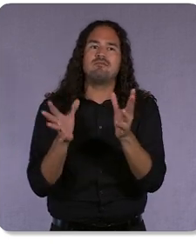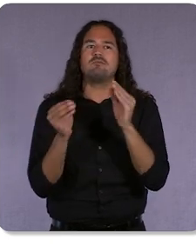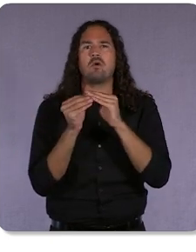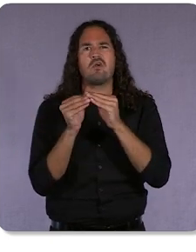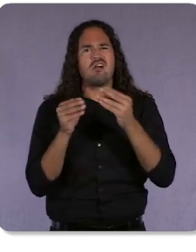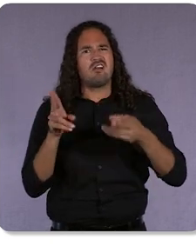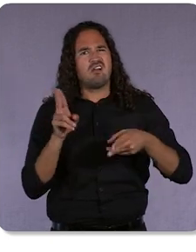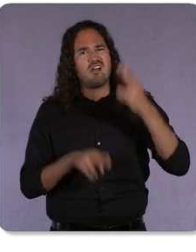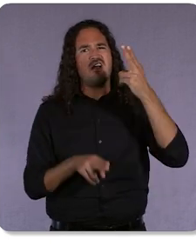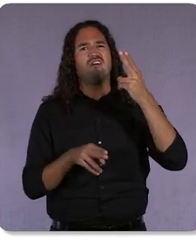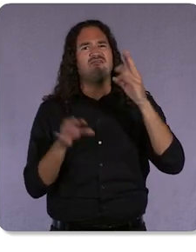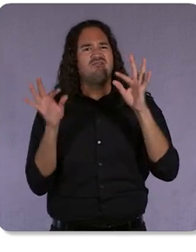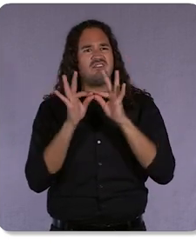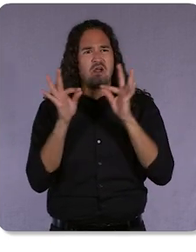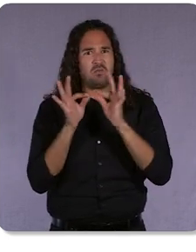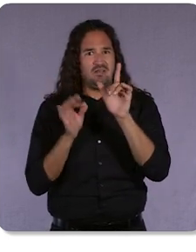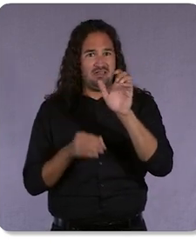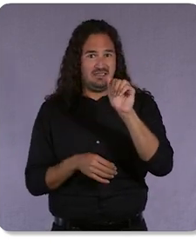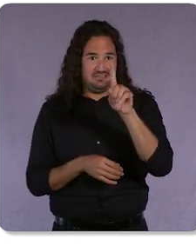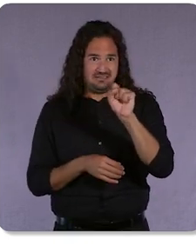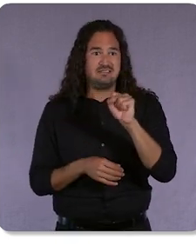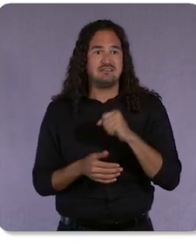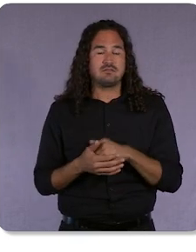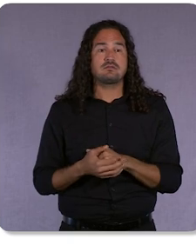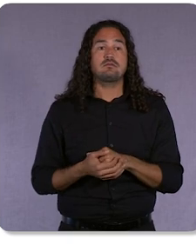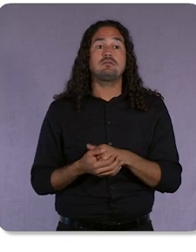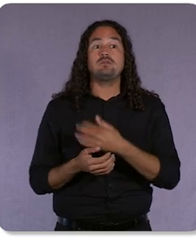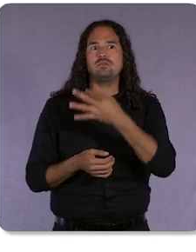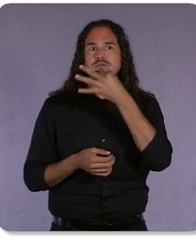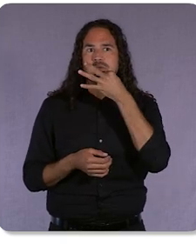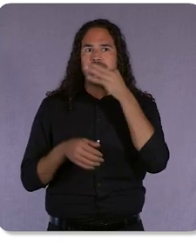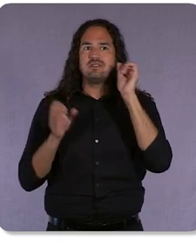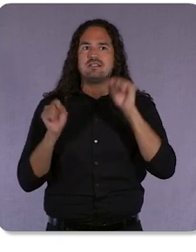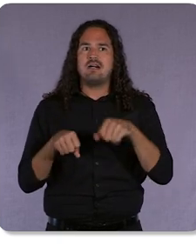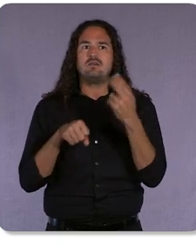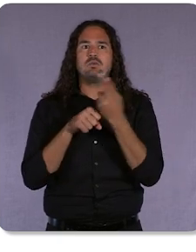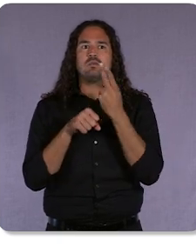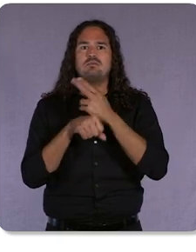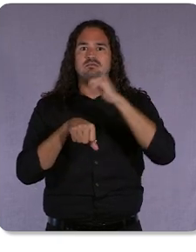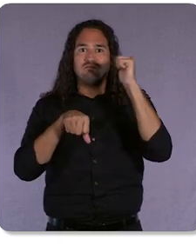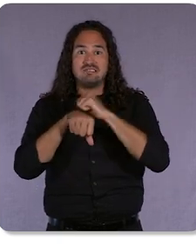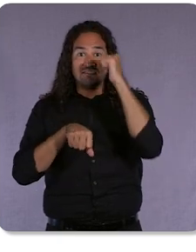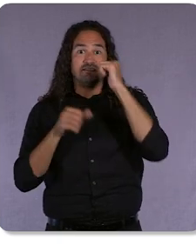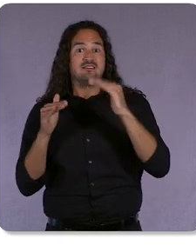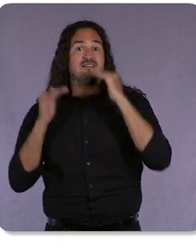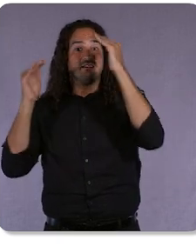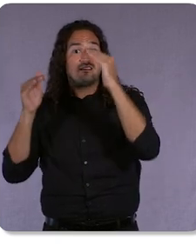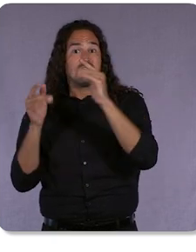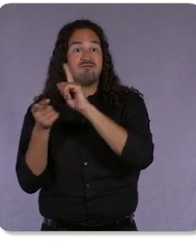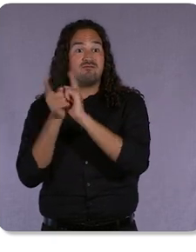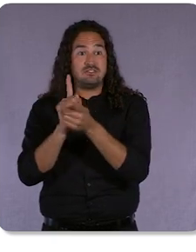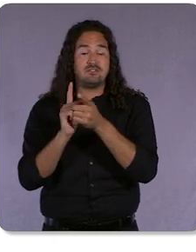And soon, you’ll be able to take the durability of enhanced conversions for website conversions to additional digital channels. We’ve opened up a beta of Enhanced